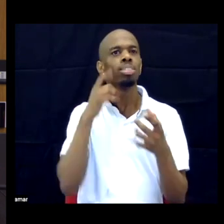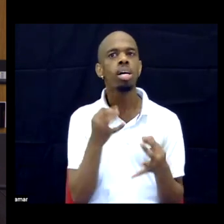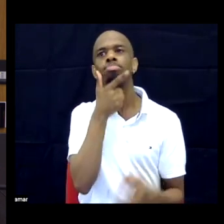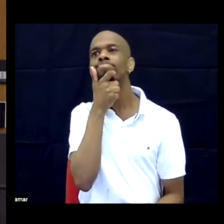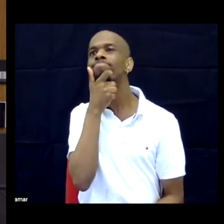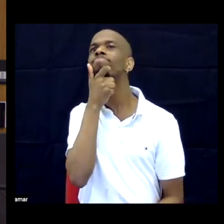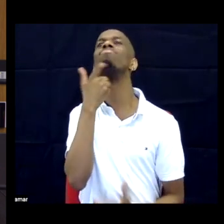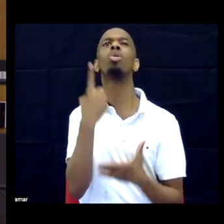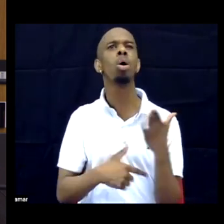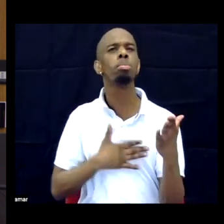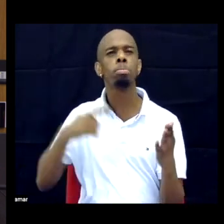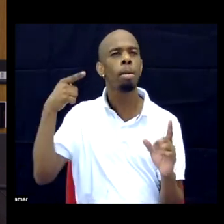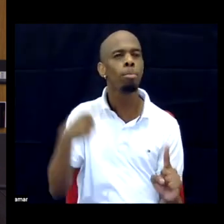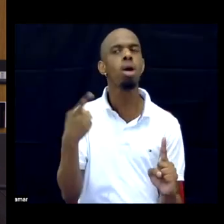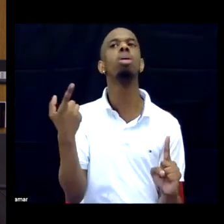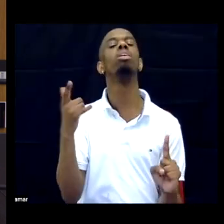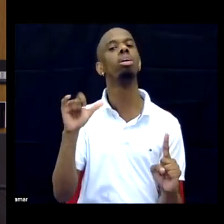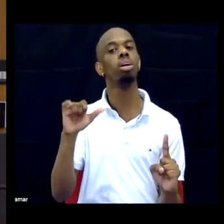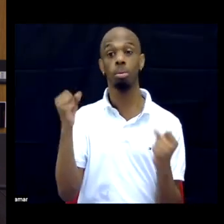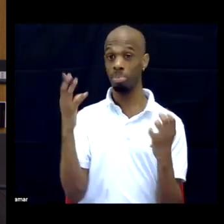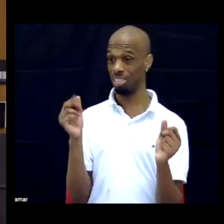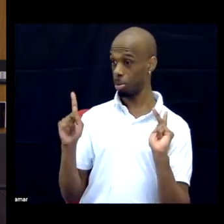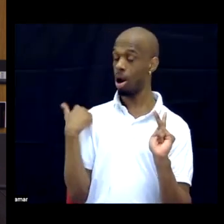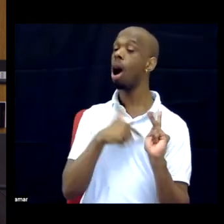And so many of the black disabled activists I interviewed talked about the same thing,